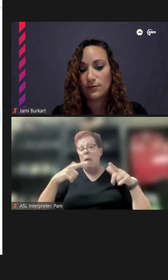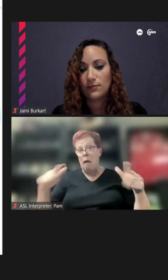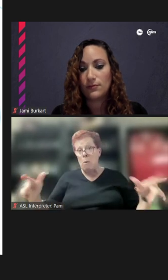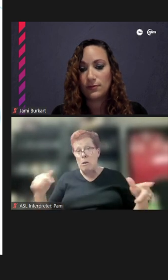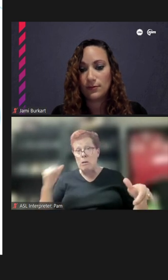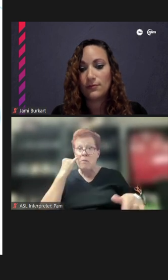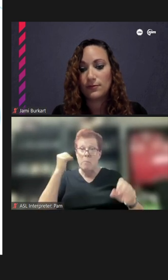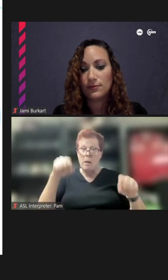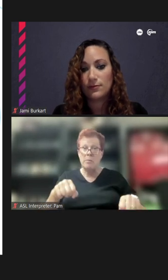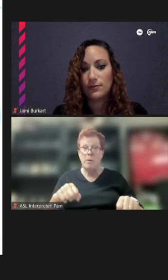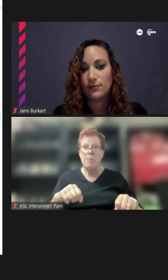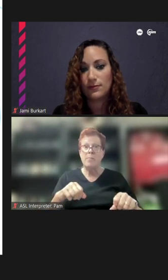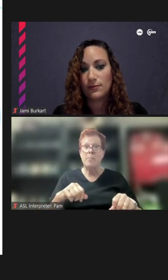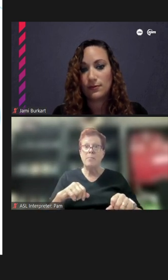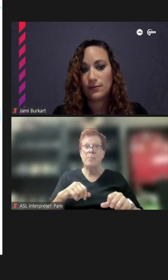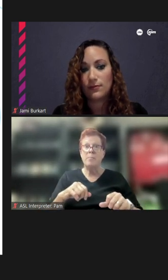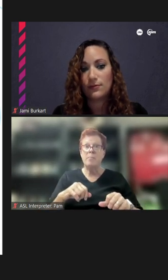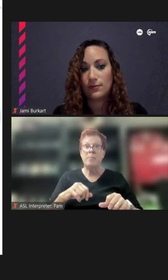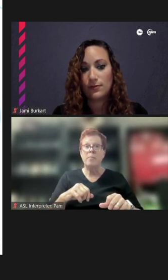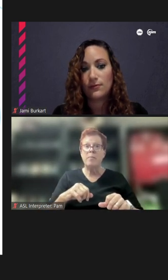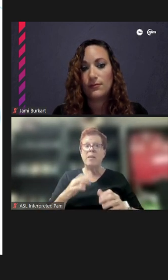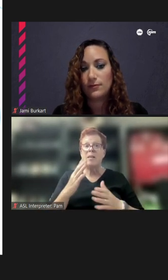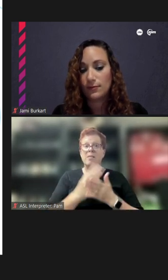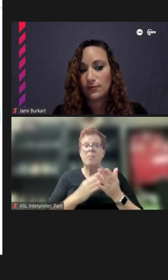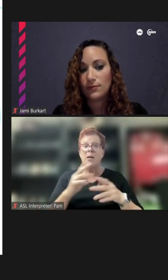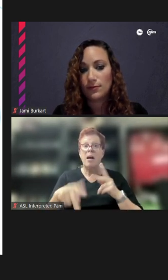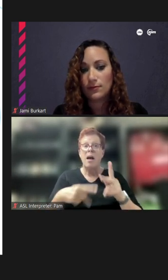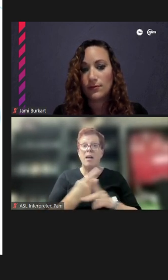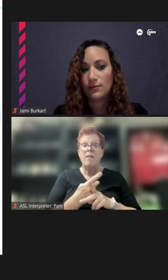is interested in depicting some kind of text, if they want to go that route.